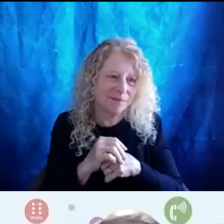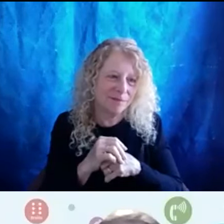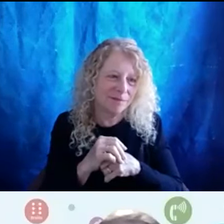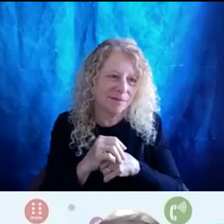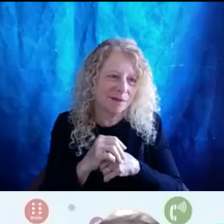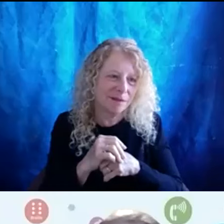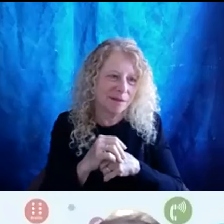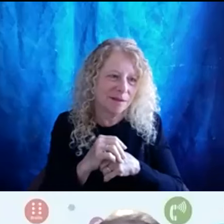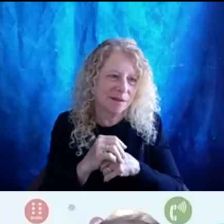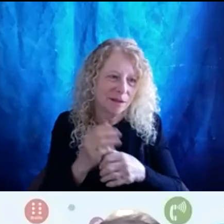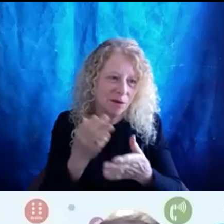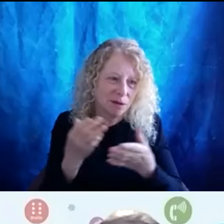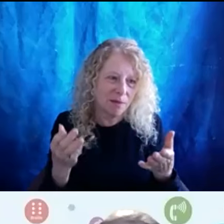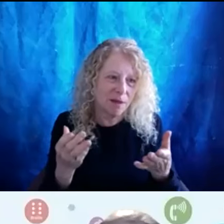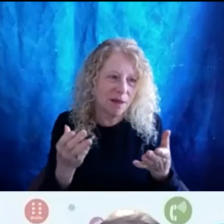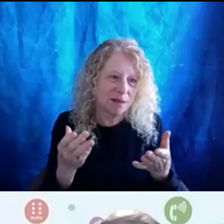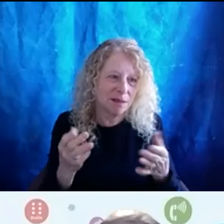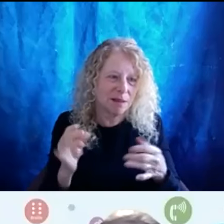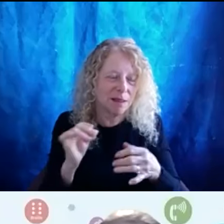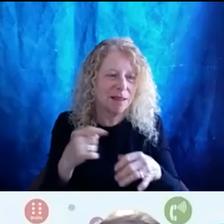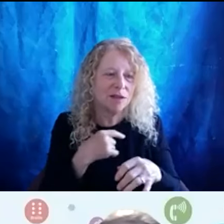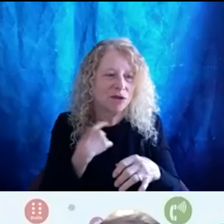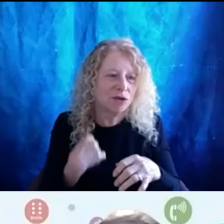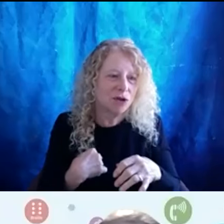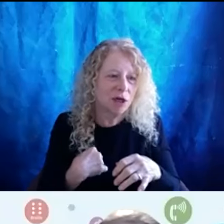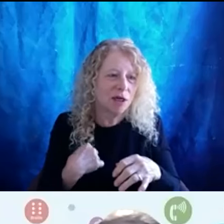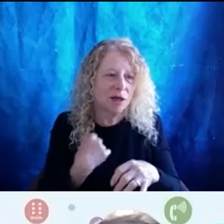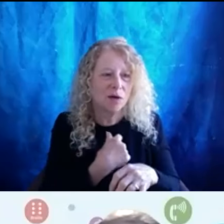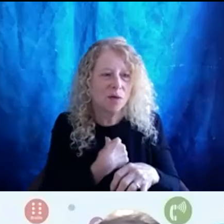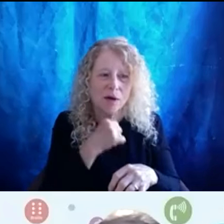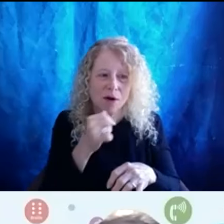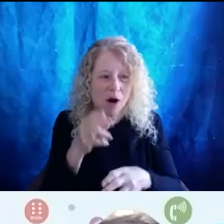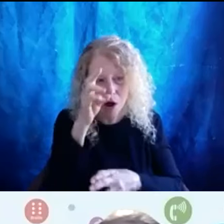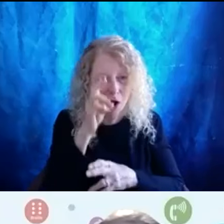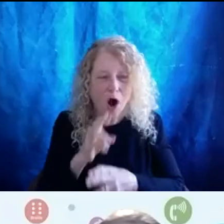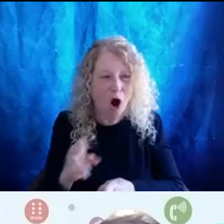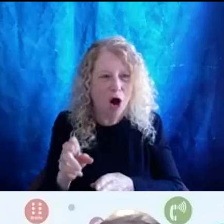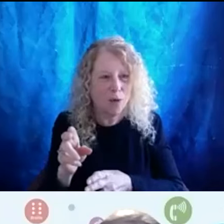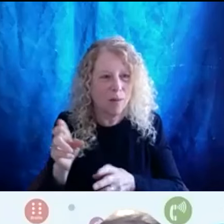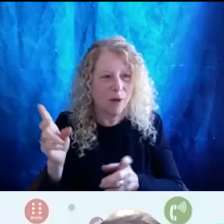things that like the at least in China like we're not very like honorable to bring it to the world honestly.